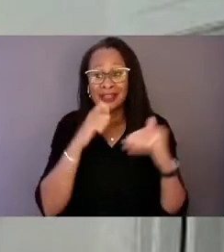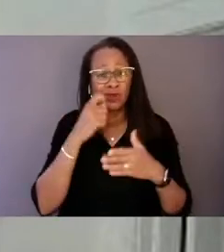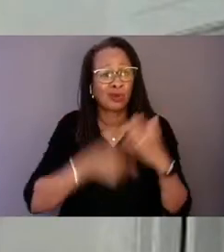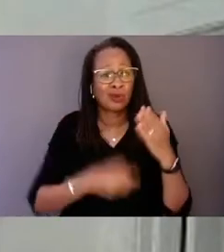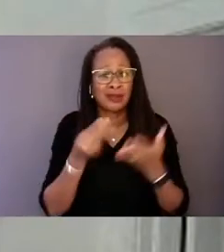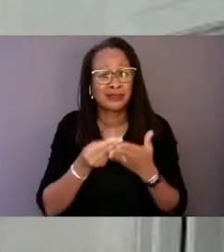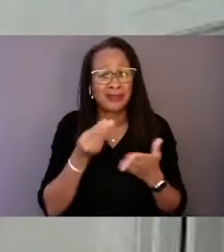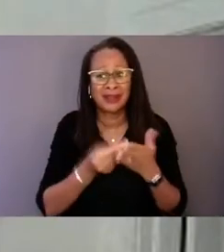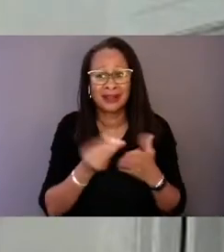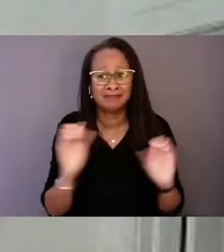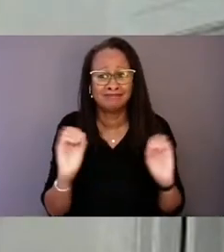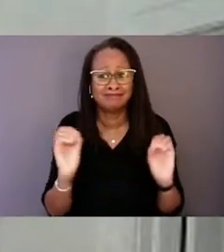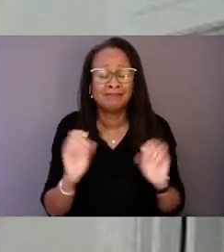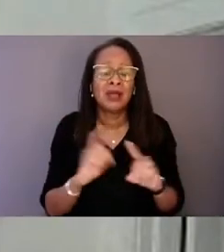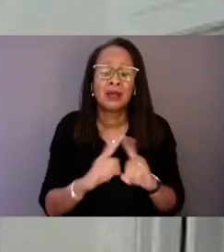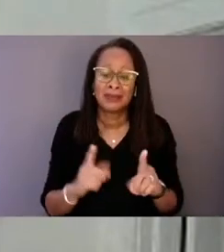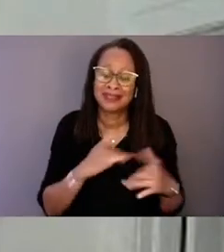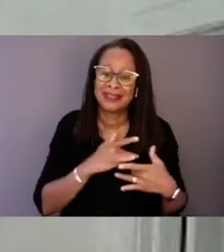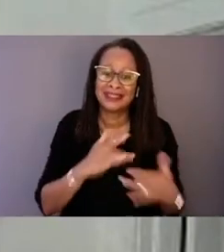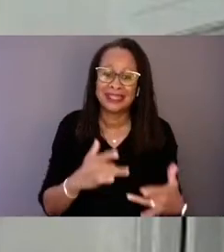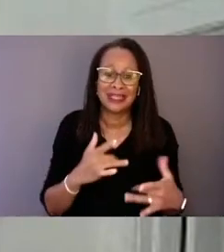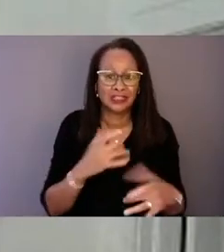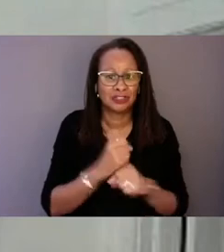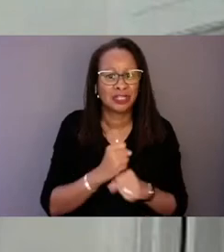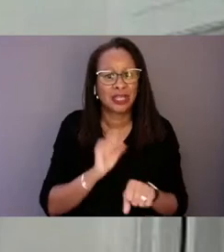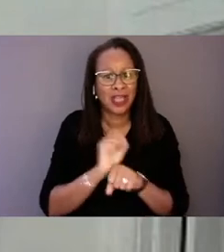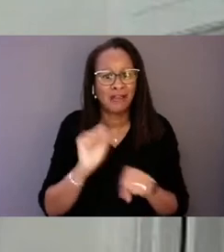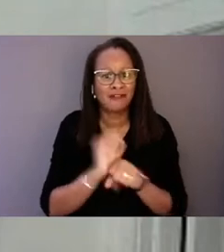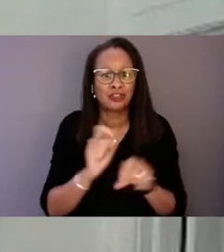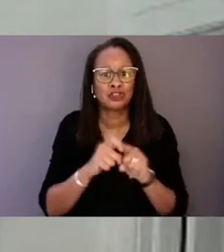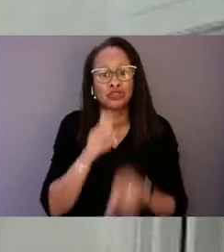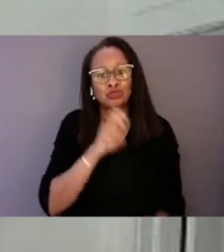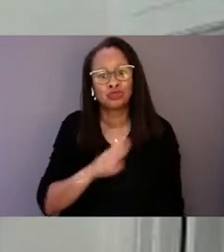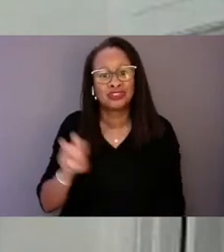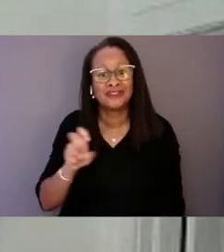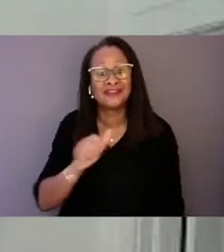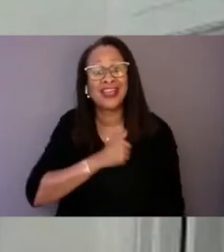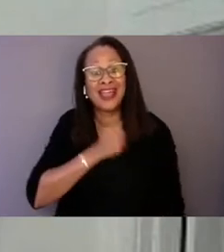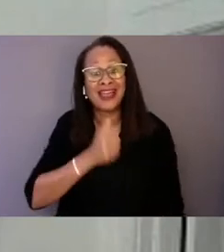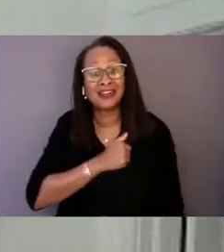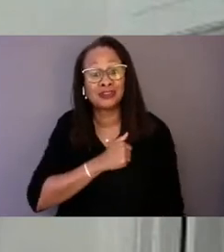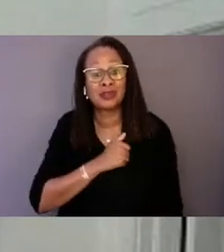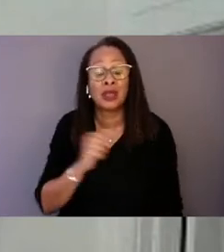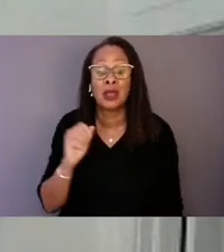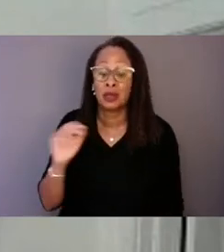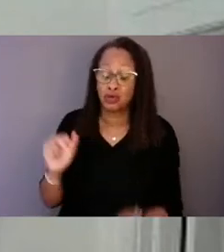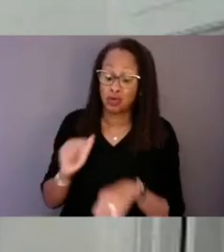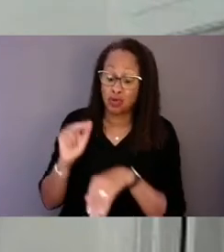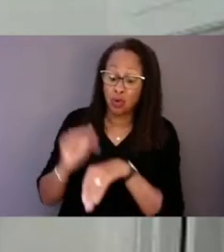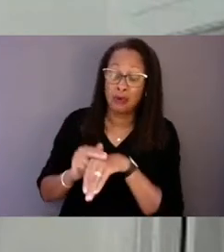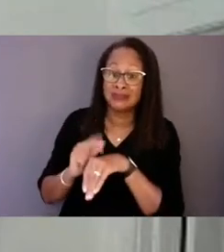but they do take a concerted effort to shift attitudes, norms, and customs.